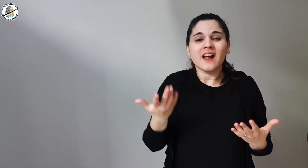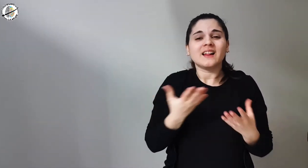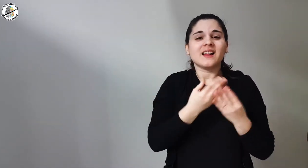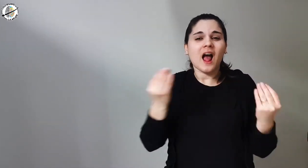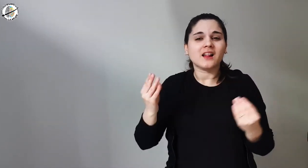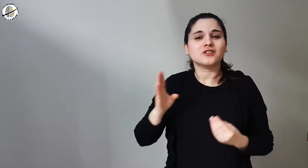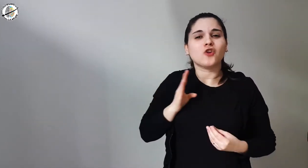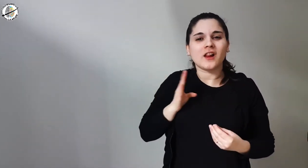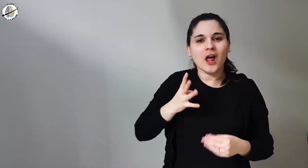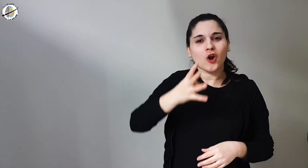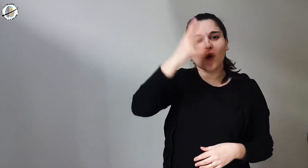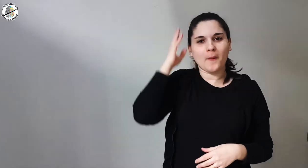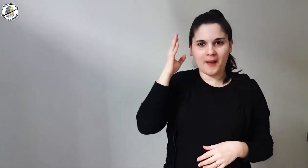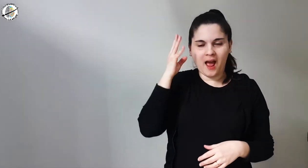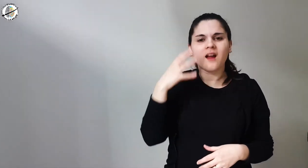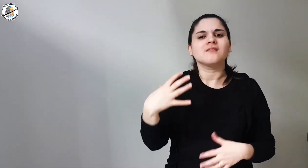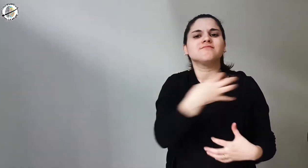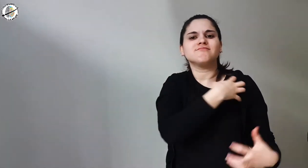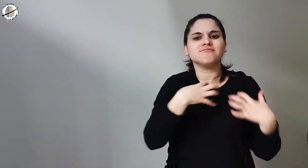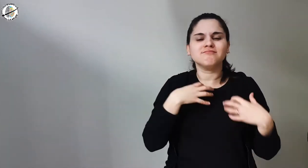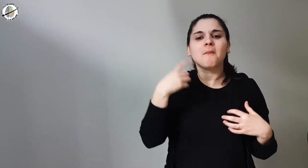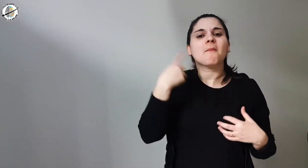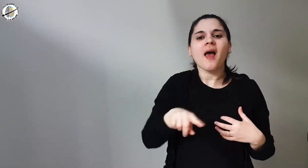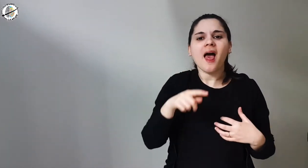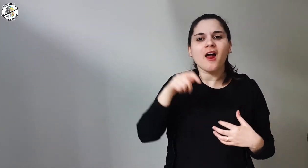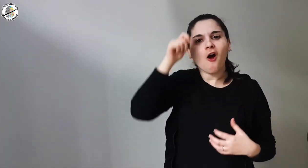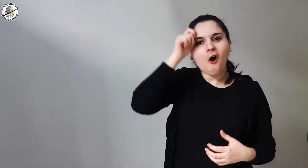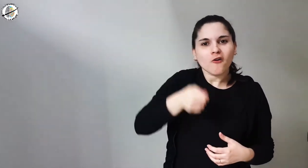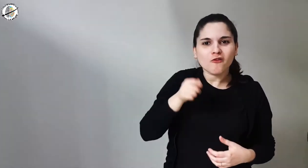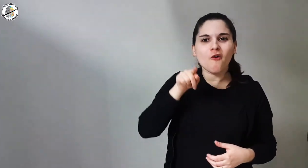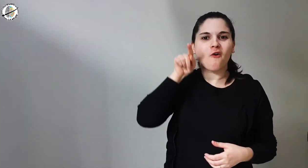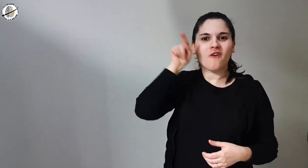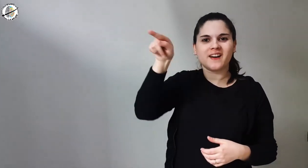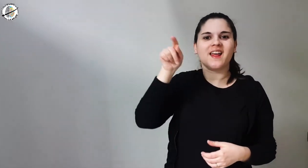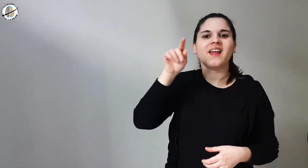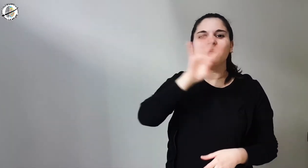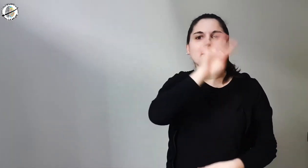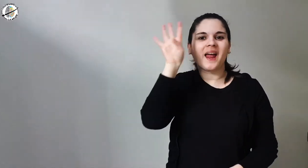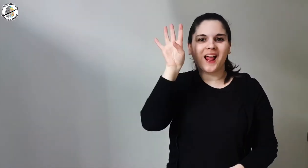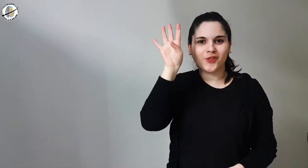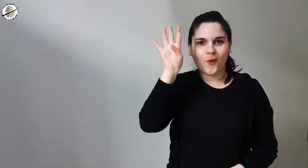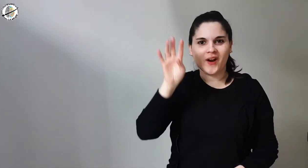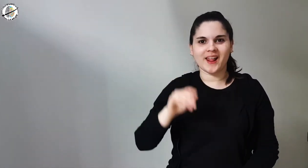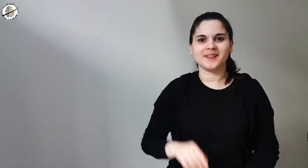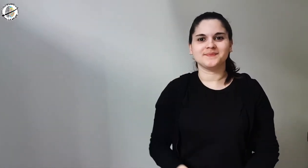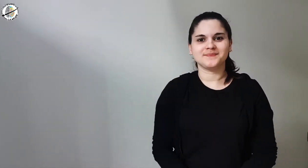in fact many Roman soldiers began to tattoo themselves in honor of the emperor.